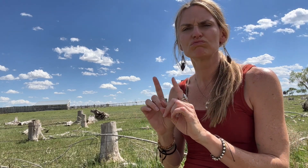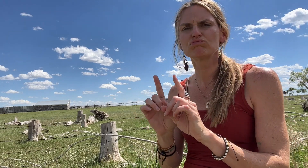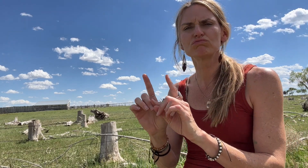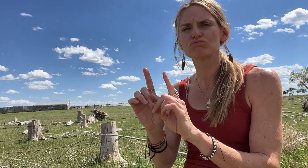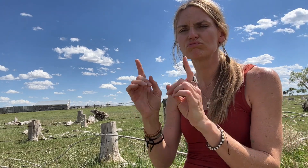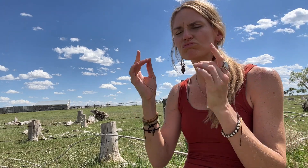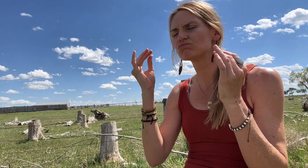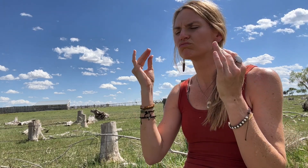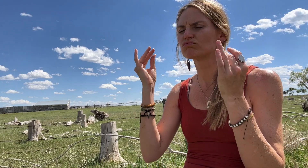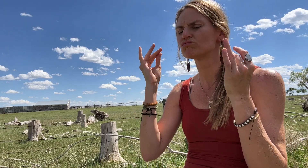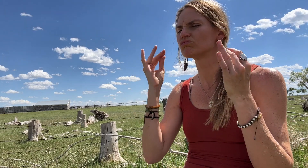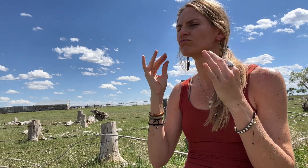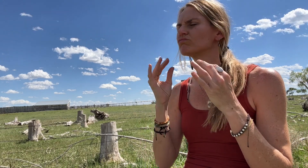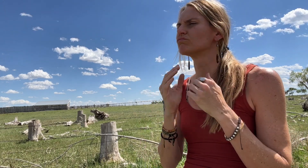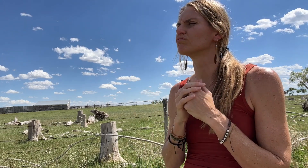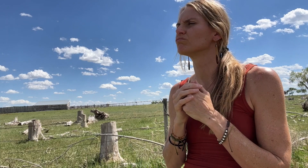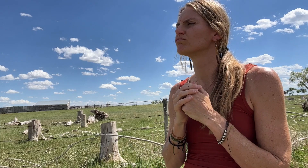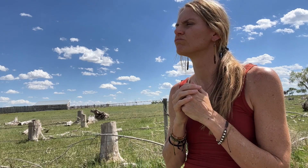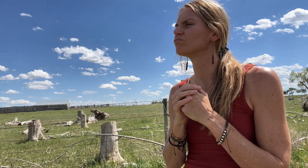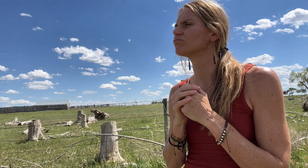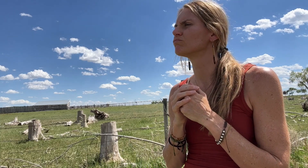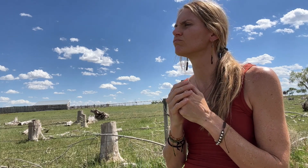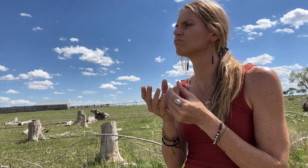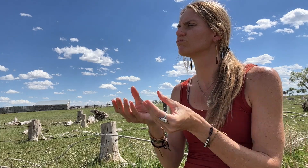time together in silence.